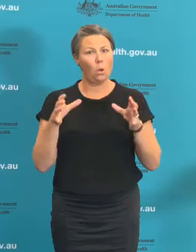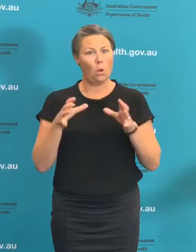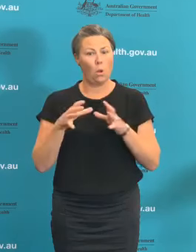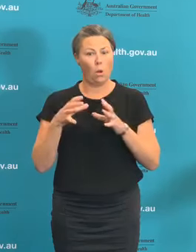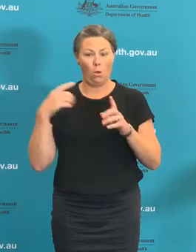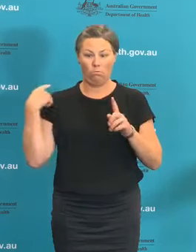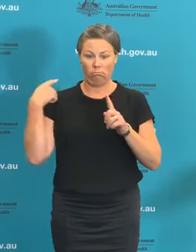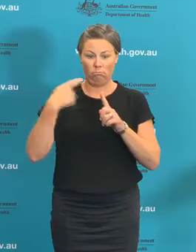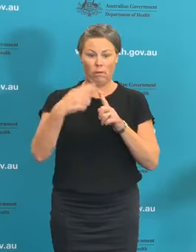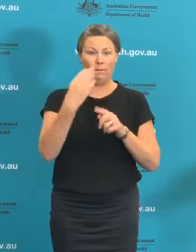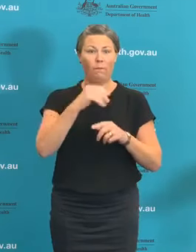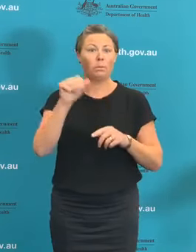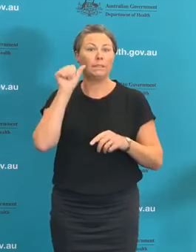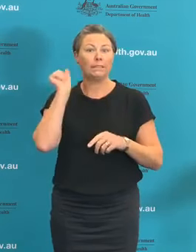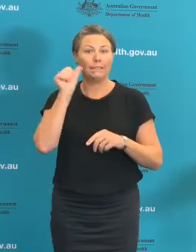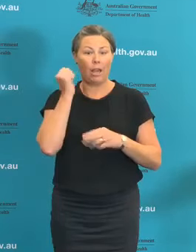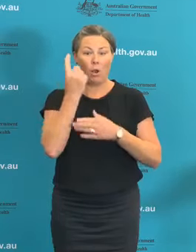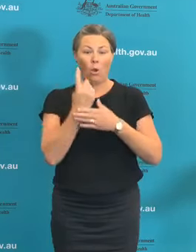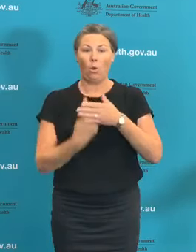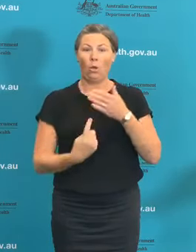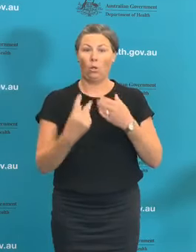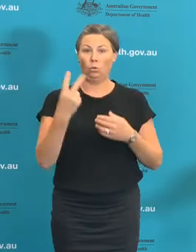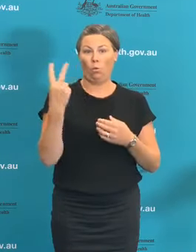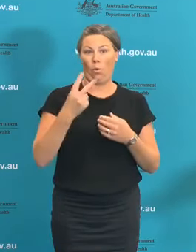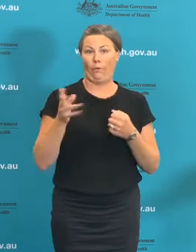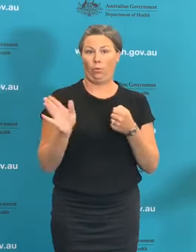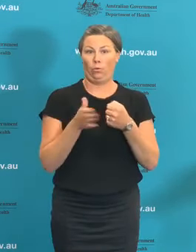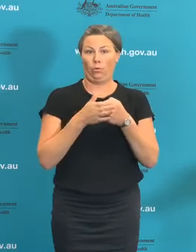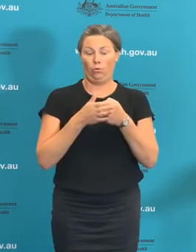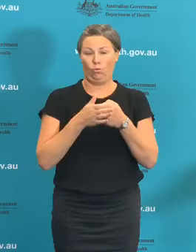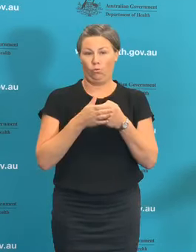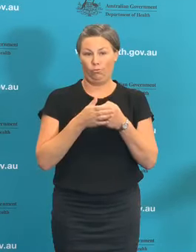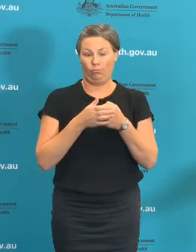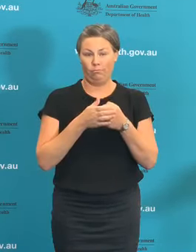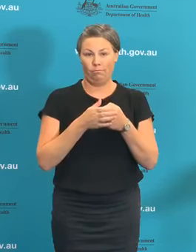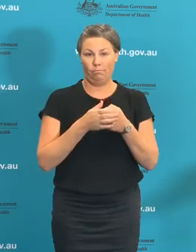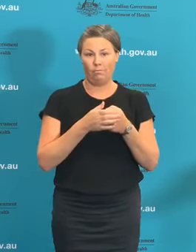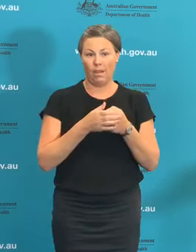new cases diagnosed. Tragically 75 lives of Australians have been lost to